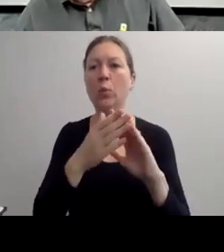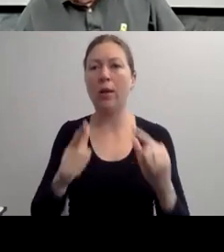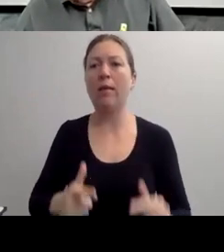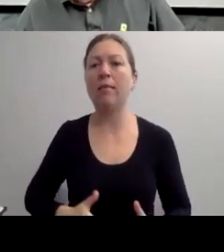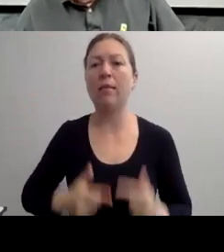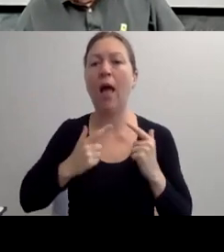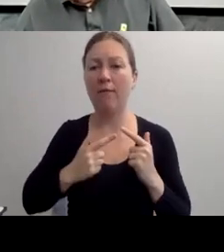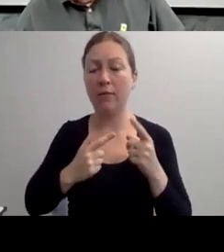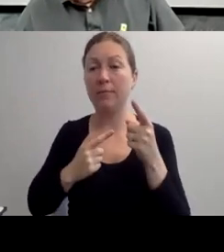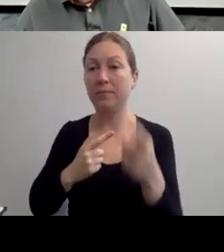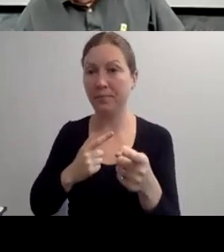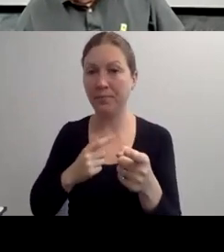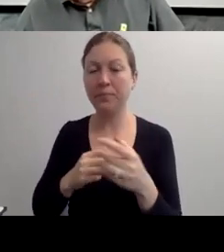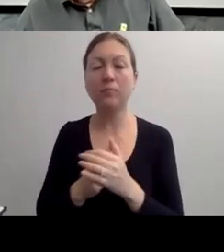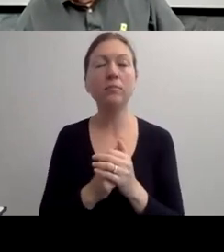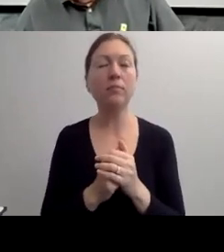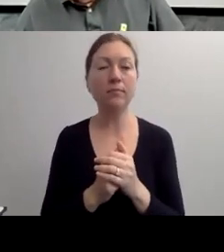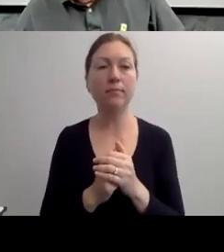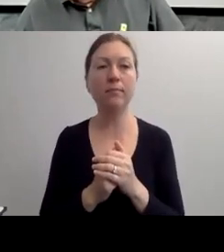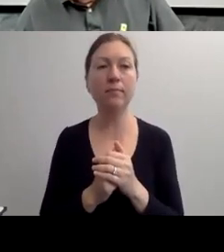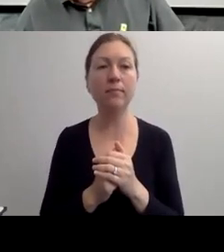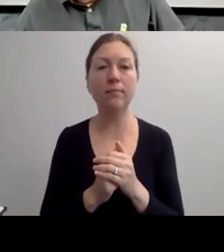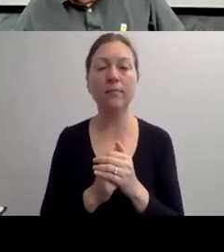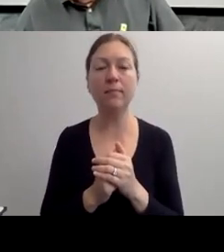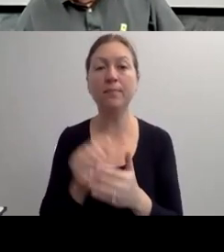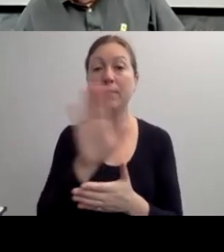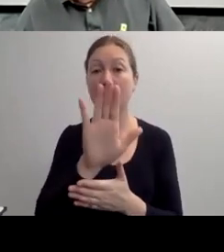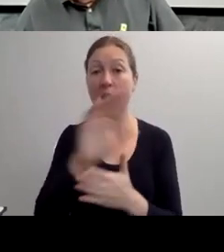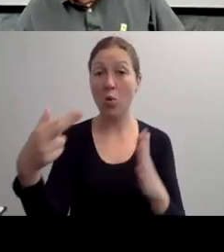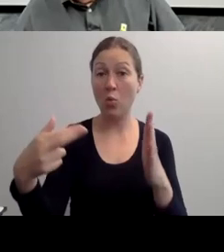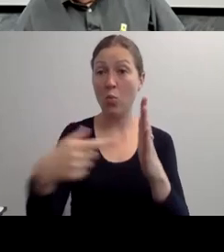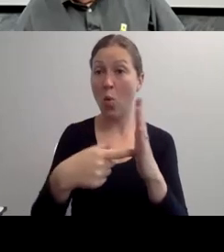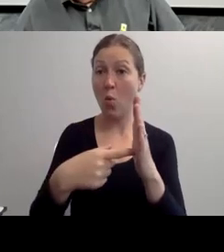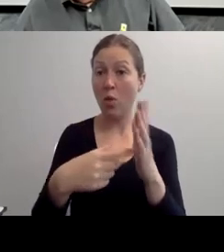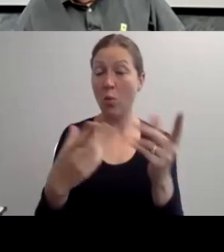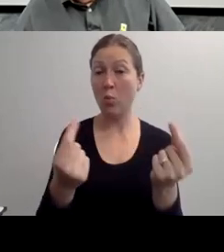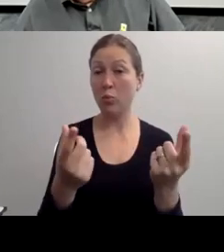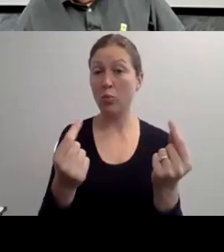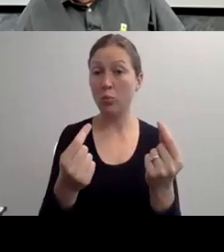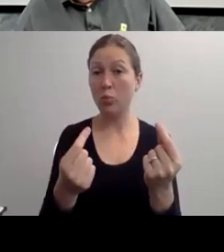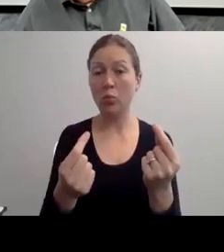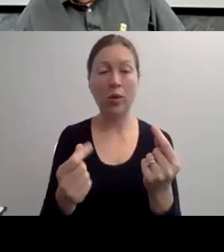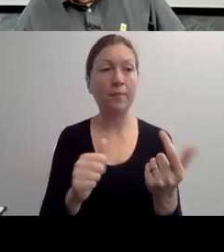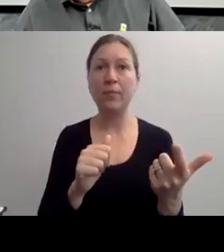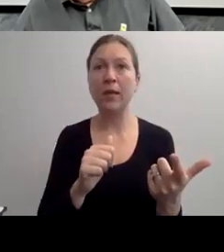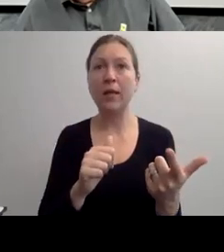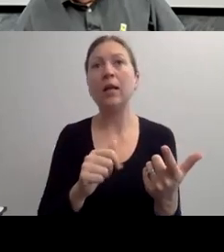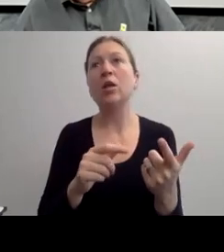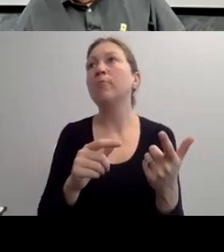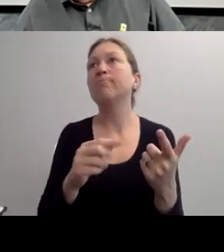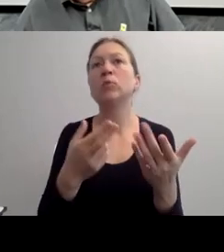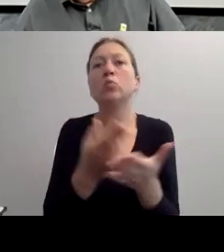WELL, I DON'T NEED FOUR HOURS OF WORK MONDAY THROUGH FRIDAY JUST TO LAY IN BED.